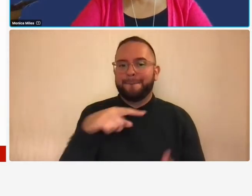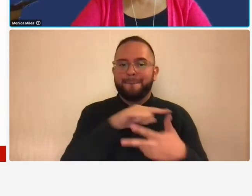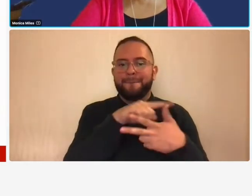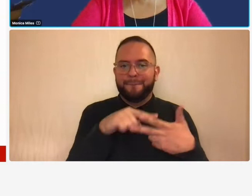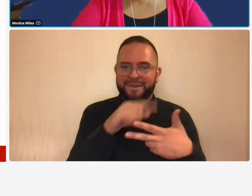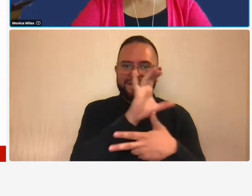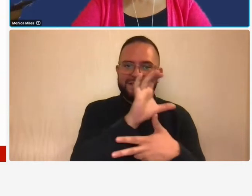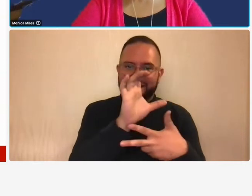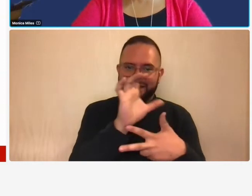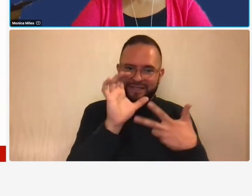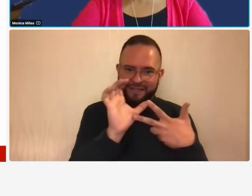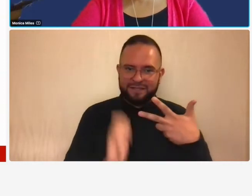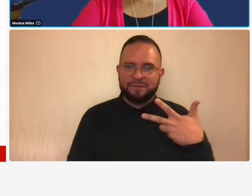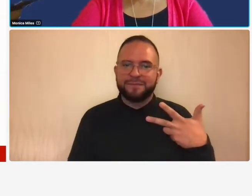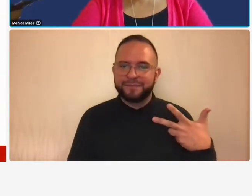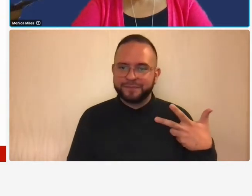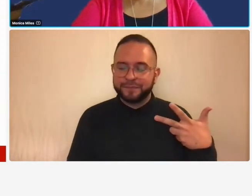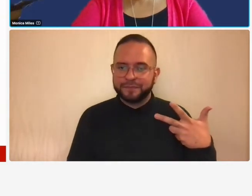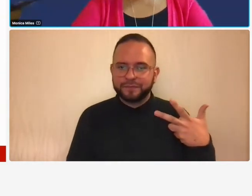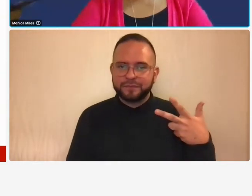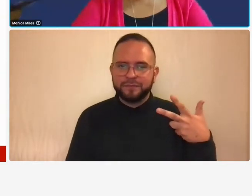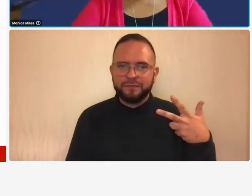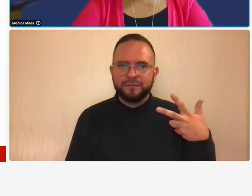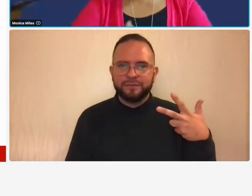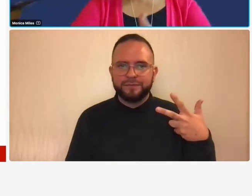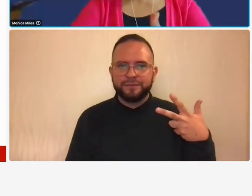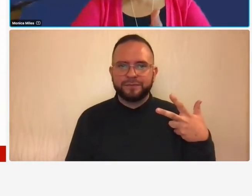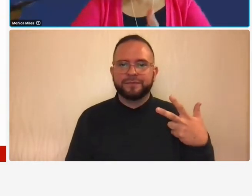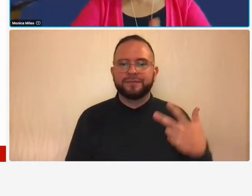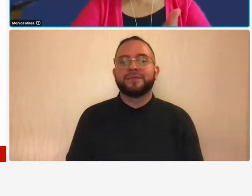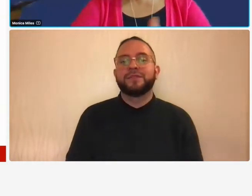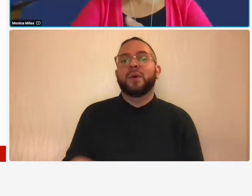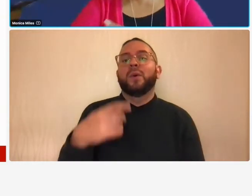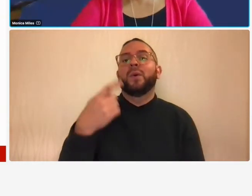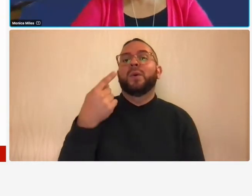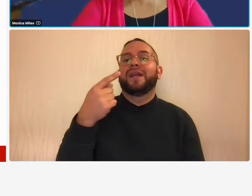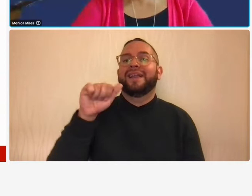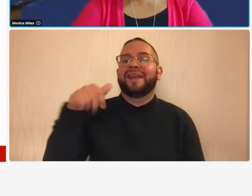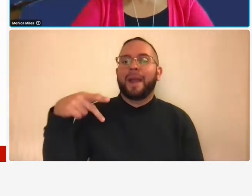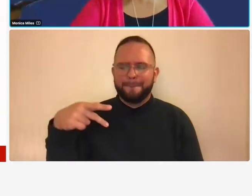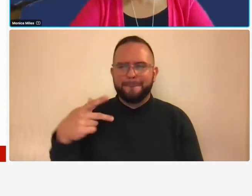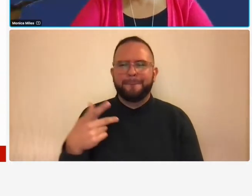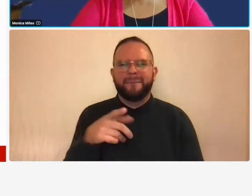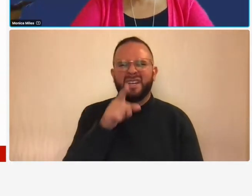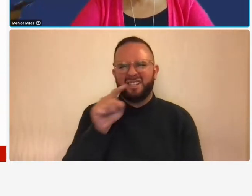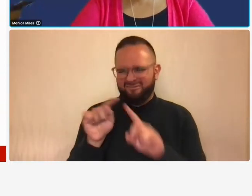comparability so um gap if you're wondering why there's a picture of a baseball diamond on here